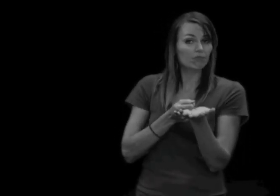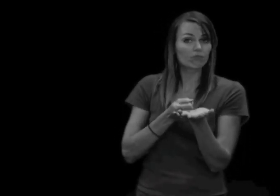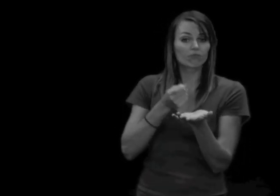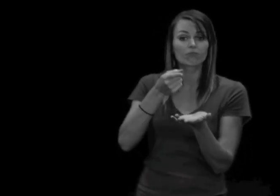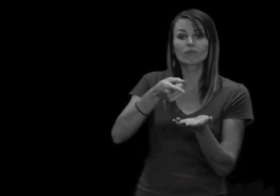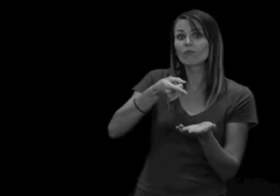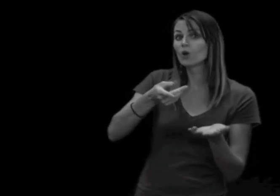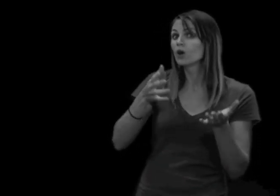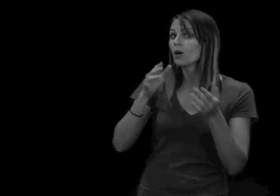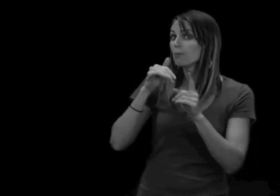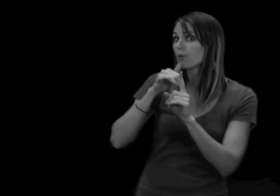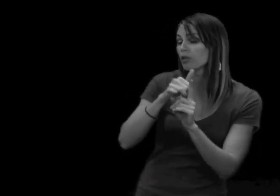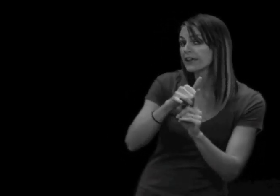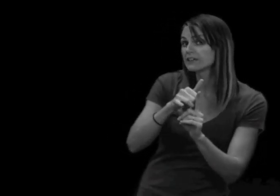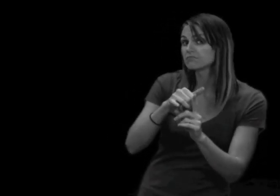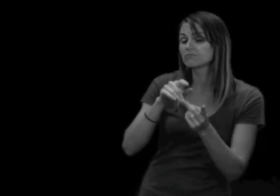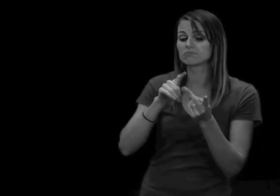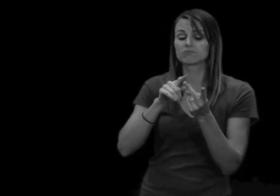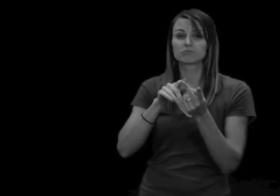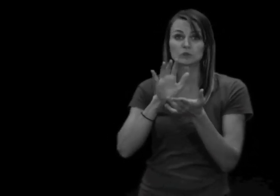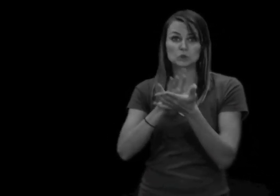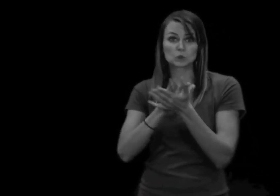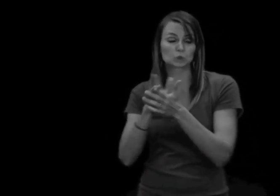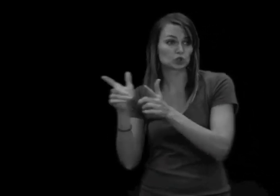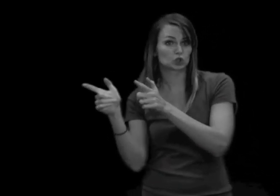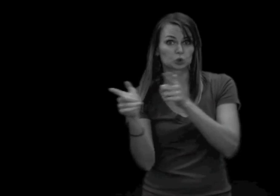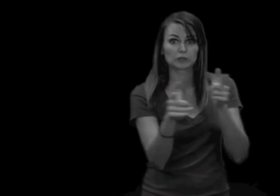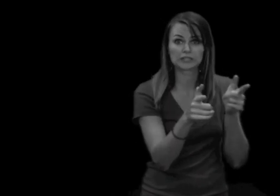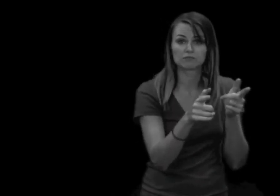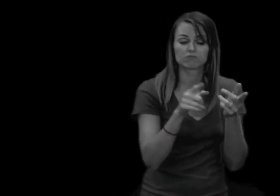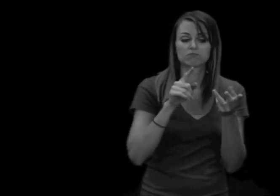When we look at bullying, school shootings, suicide,